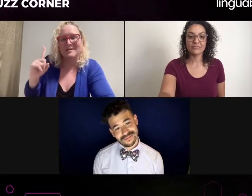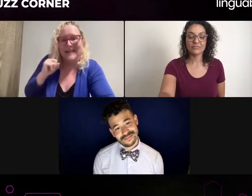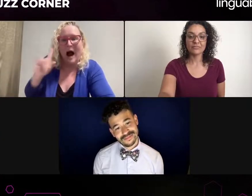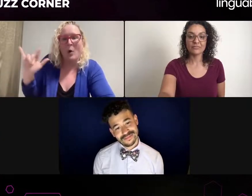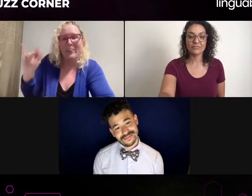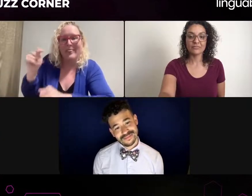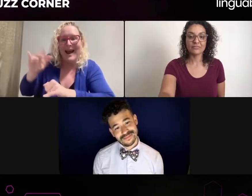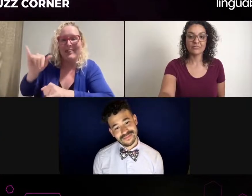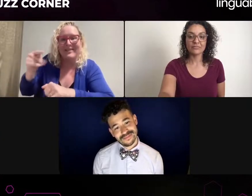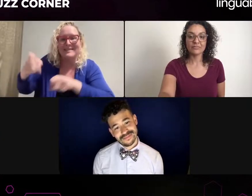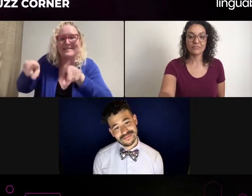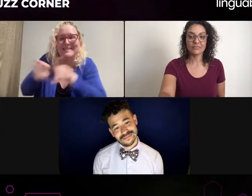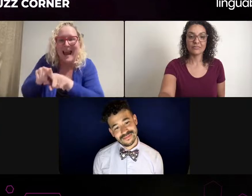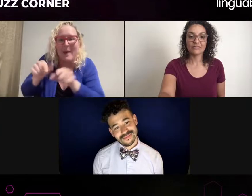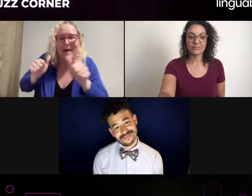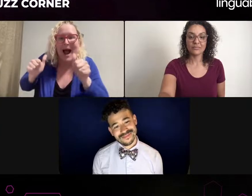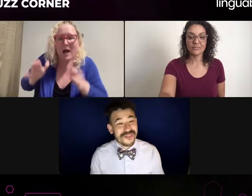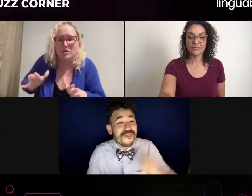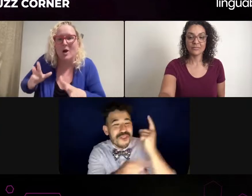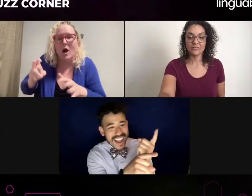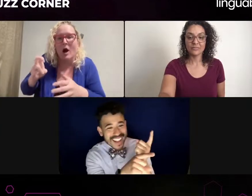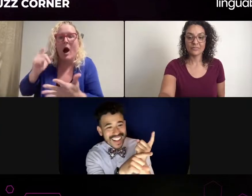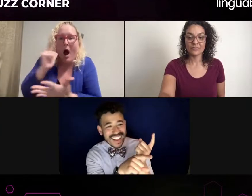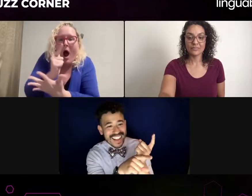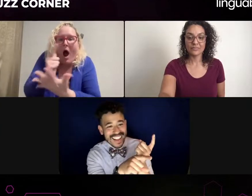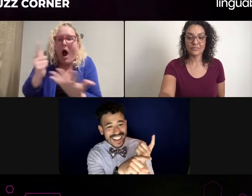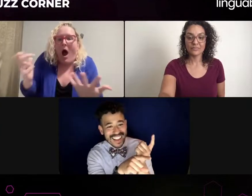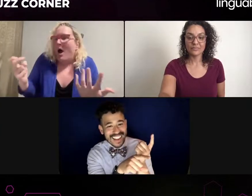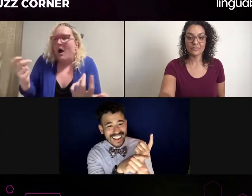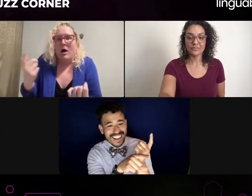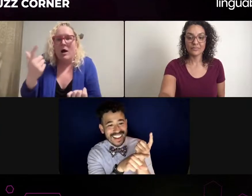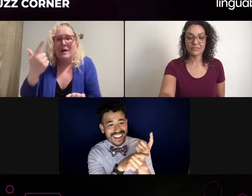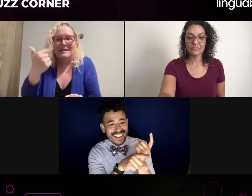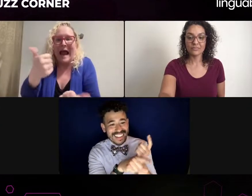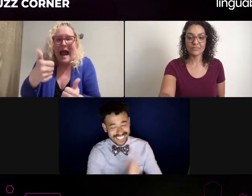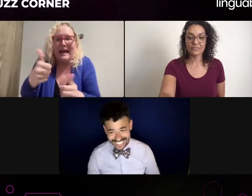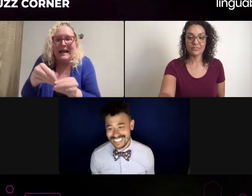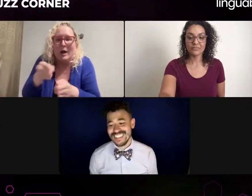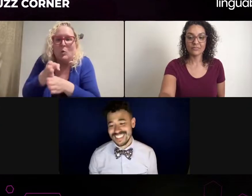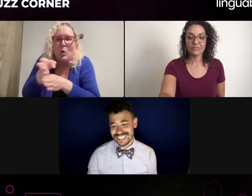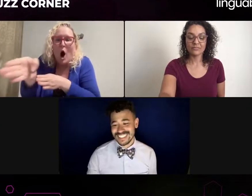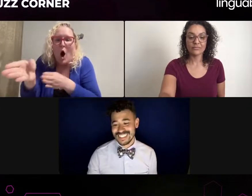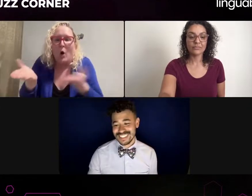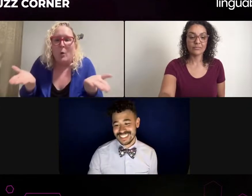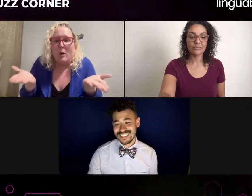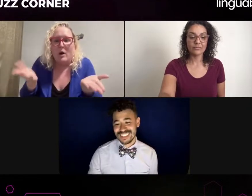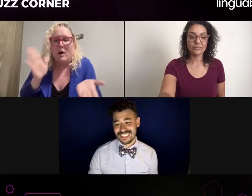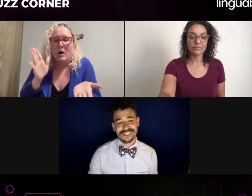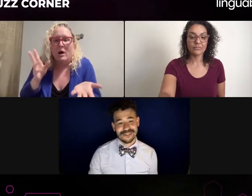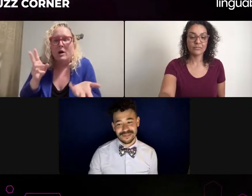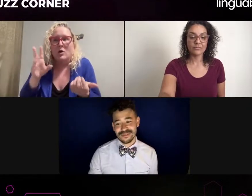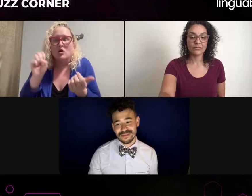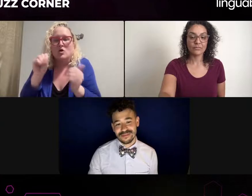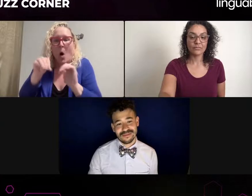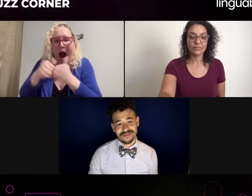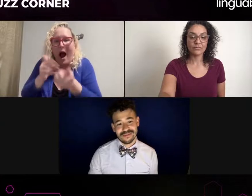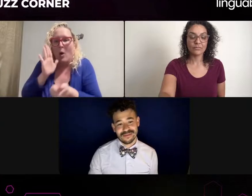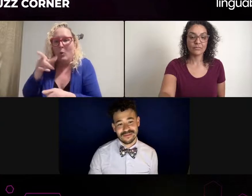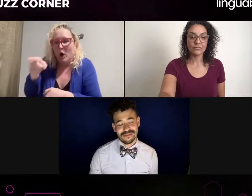You know, for me, that's the best solution, why? because I already trust that interpreter.